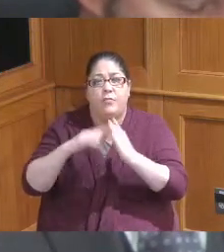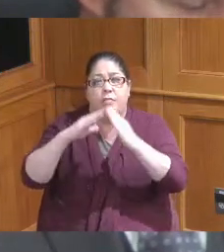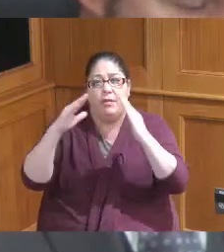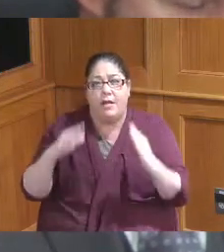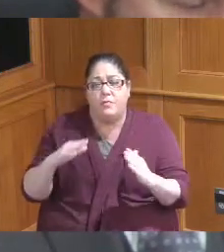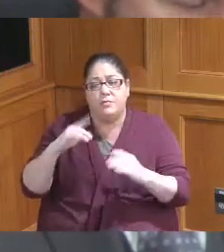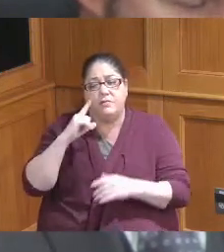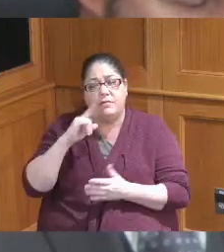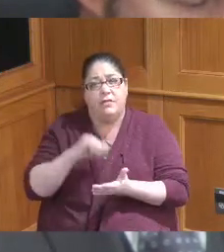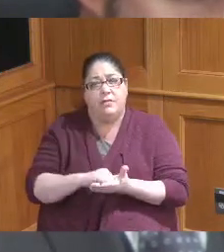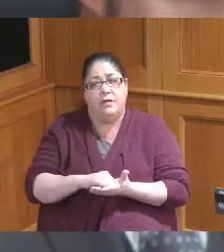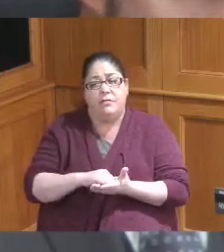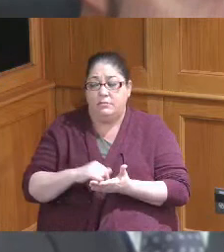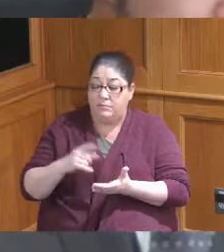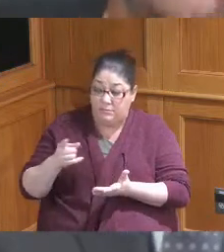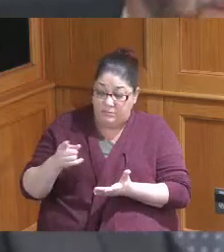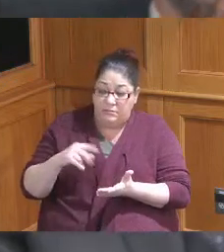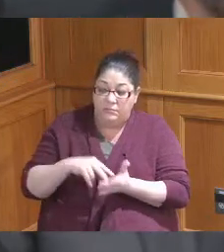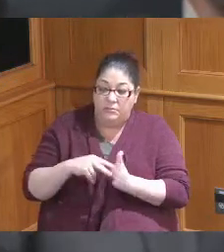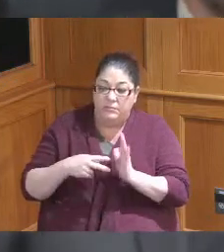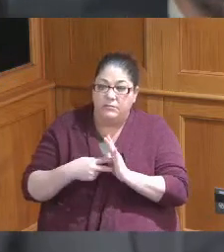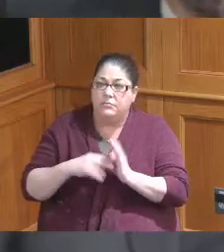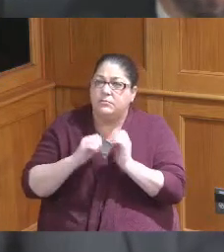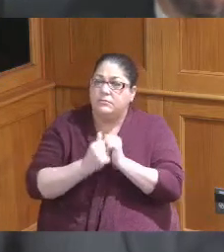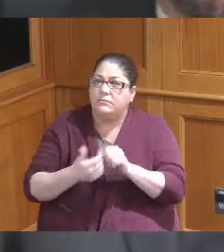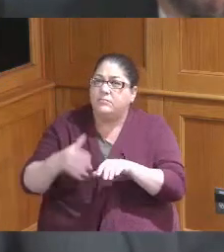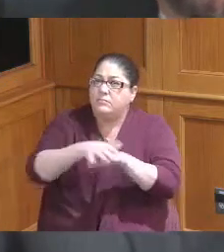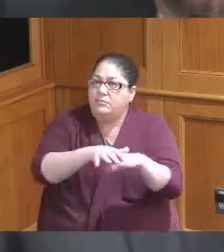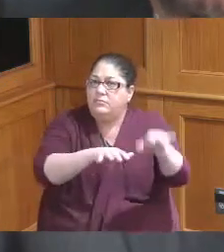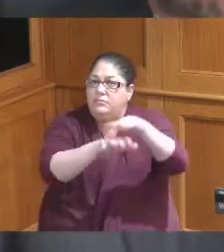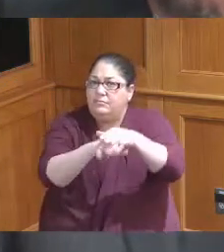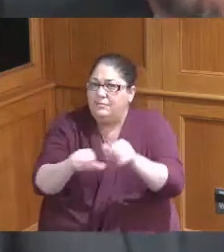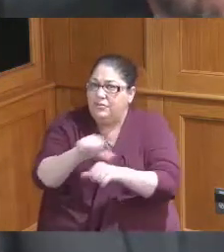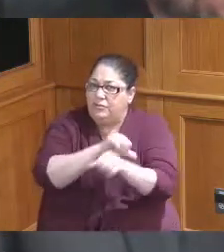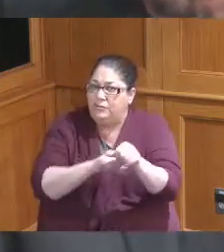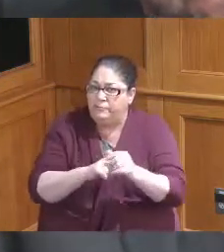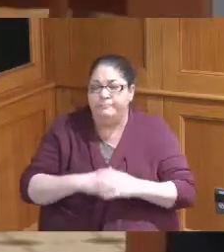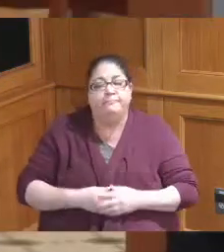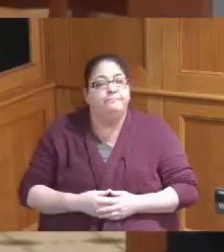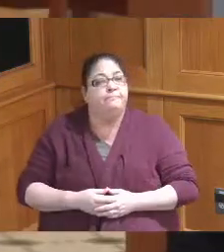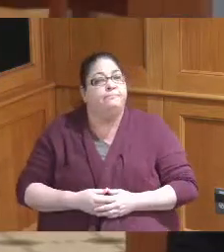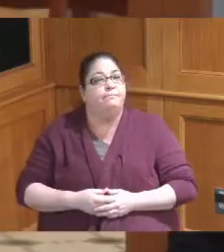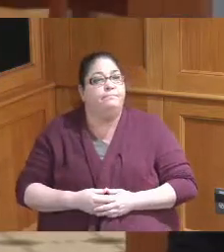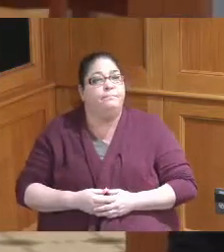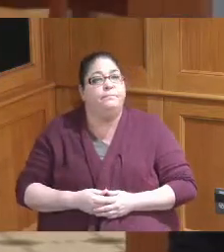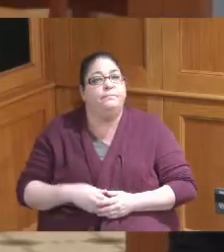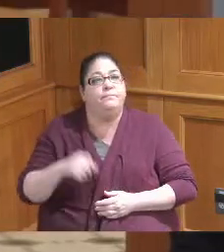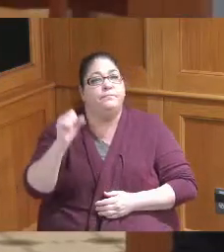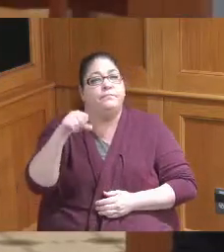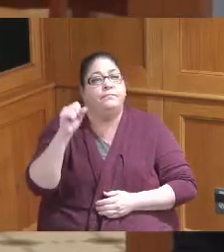the expectation is about how these two things fold together yeah so I believe the ARPA money